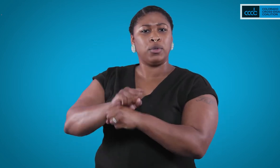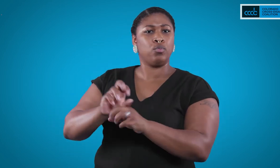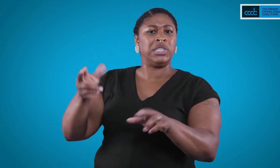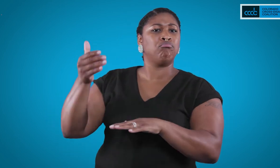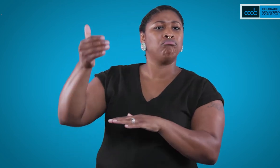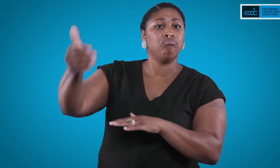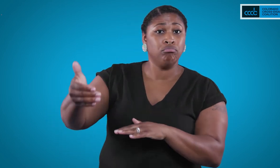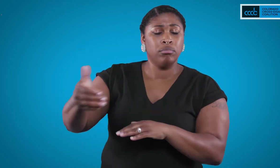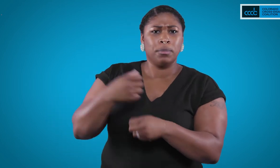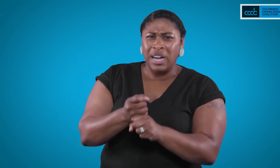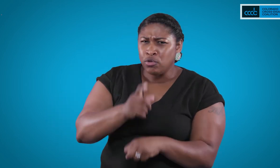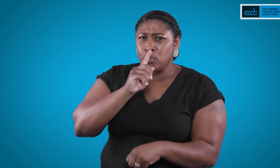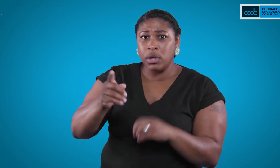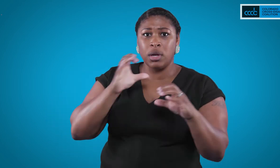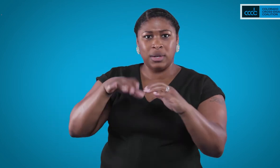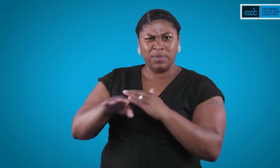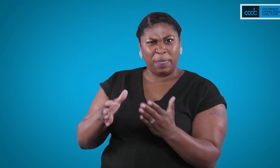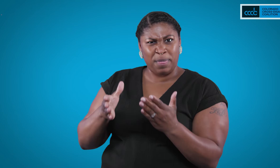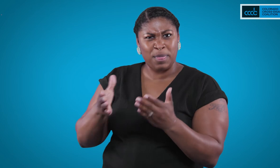in all stages of a medical appointment-